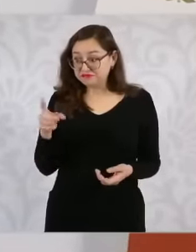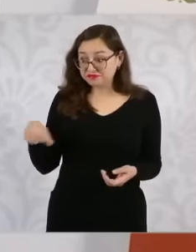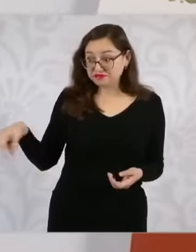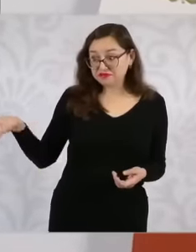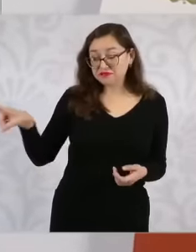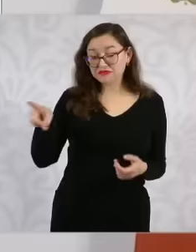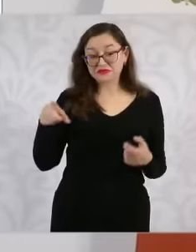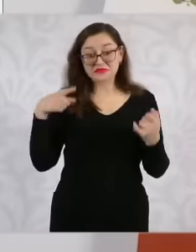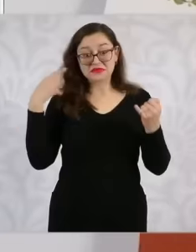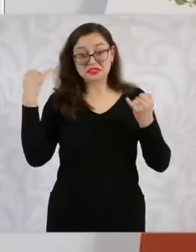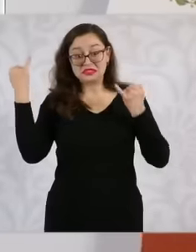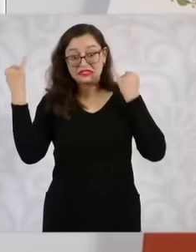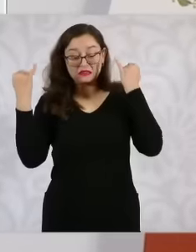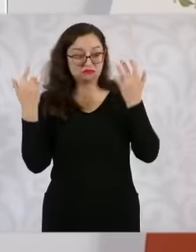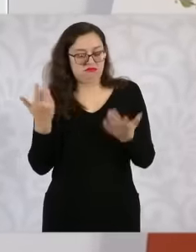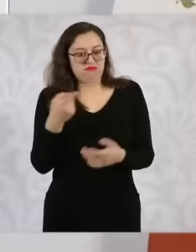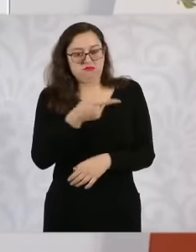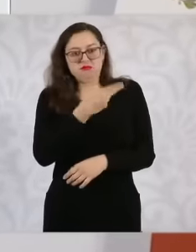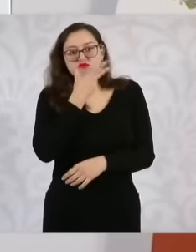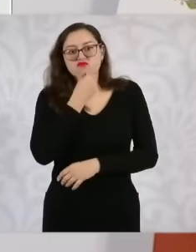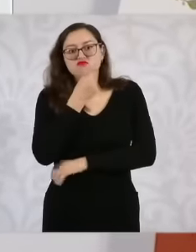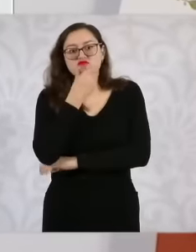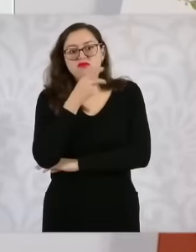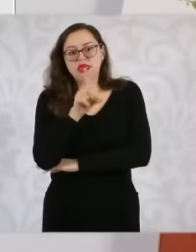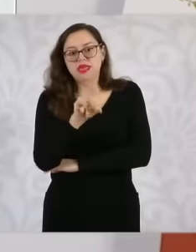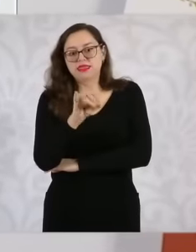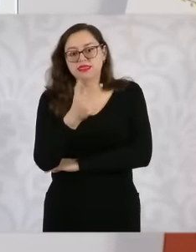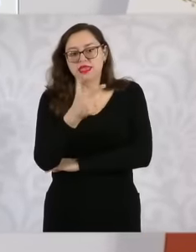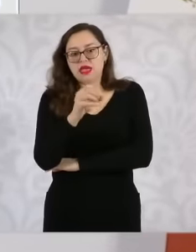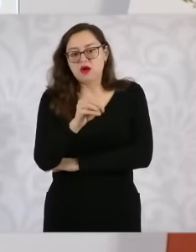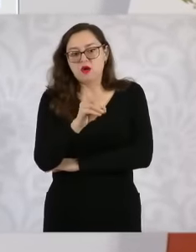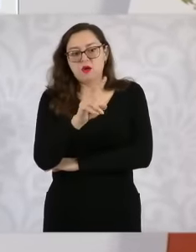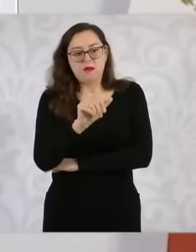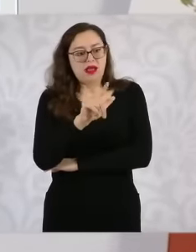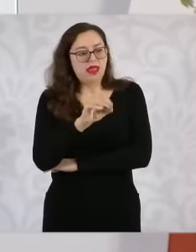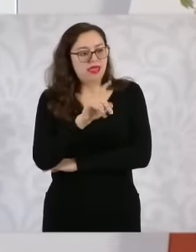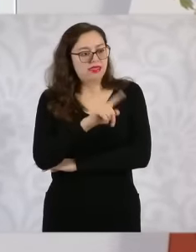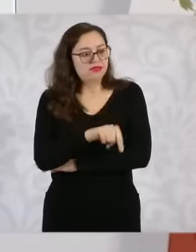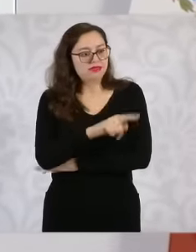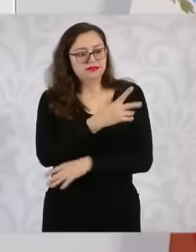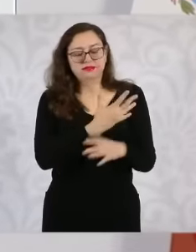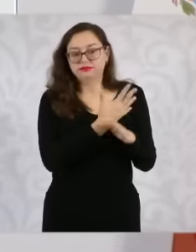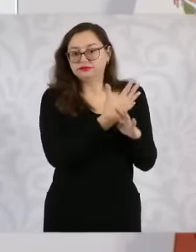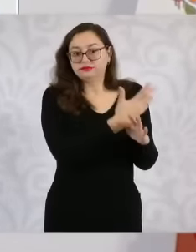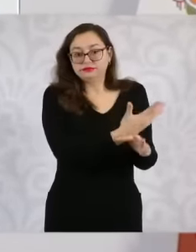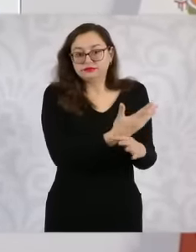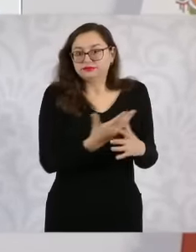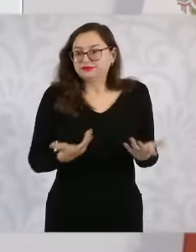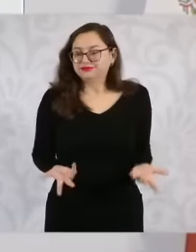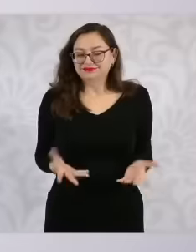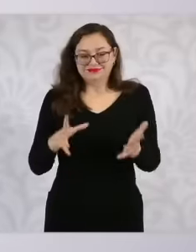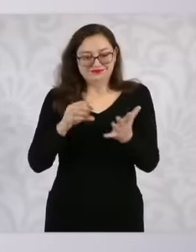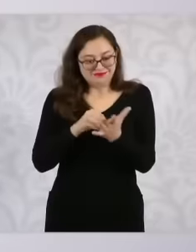Diego already said balades, it doesn't exist, it's constitutional.